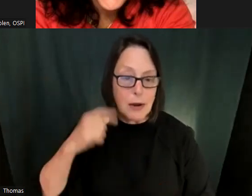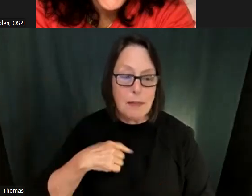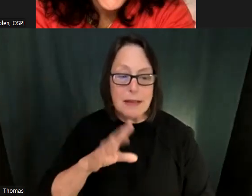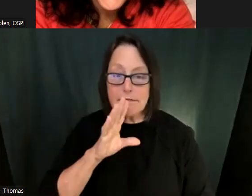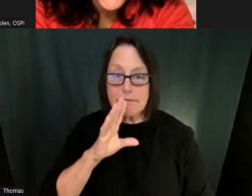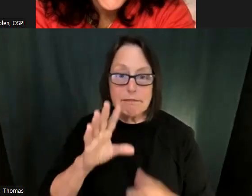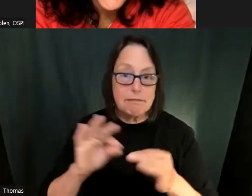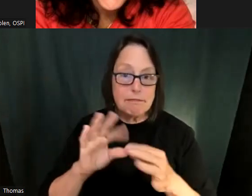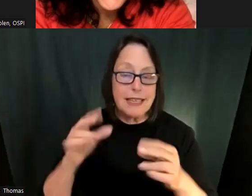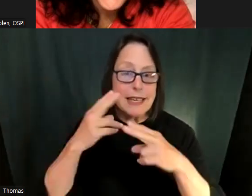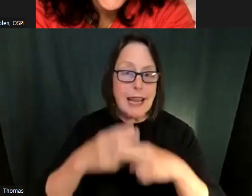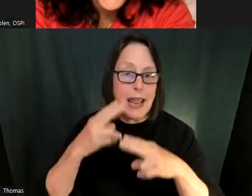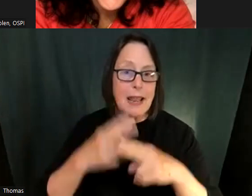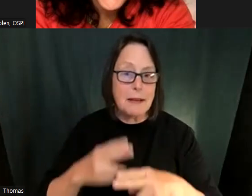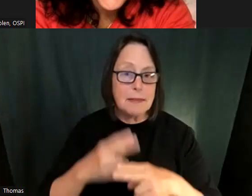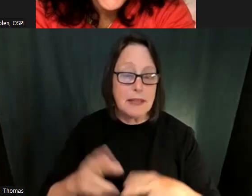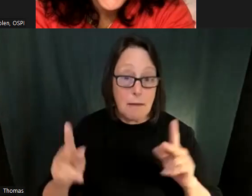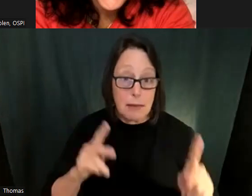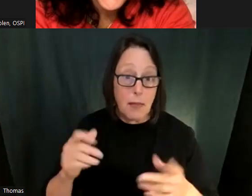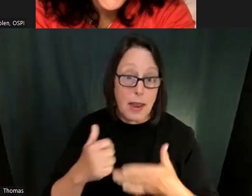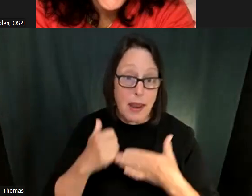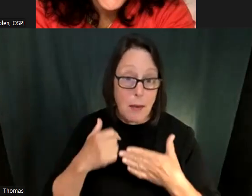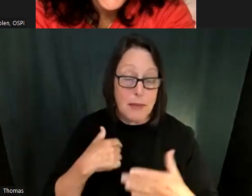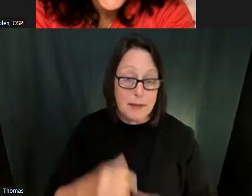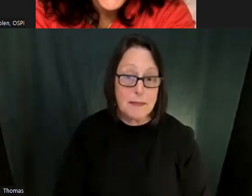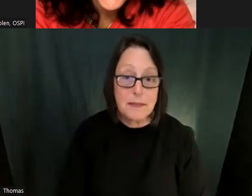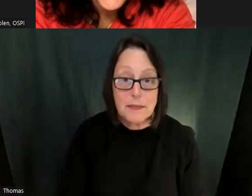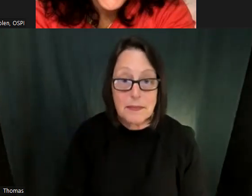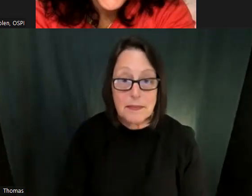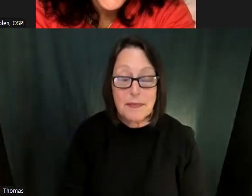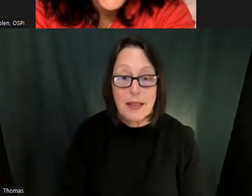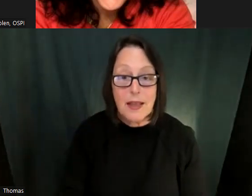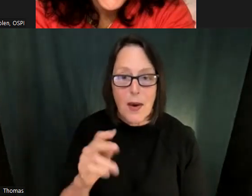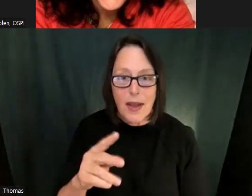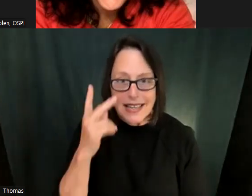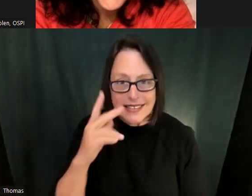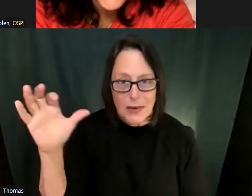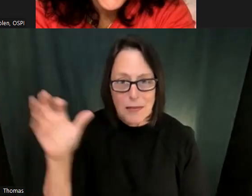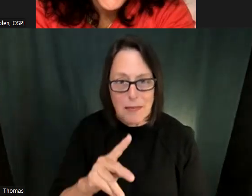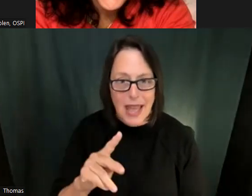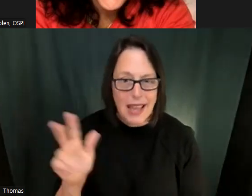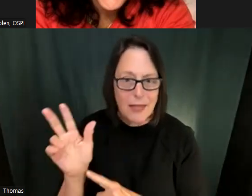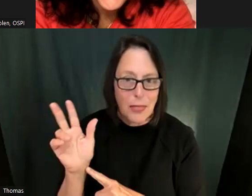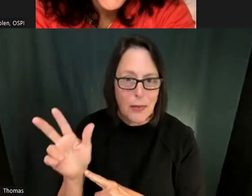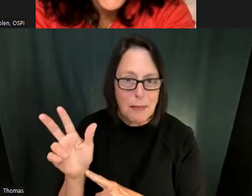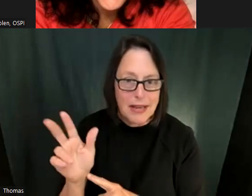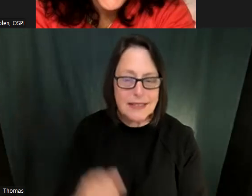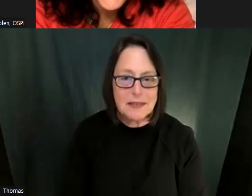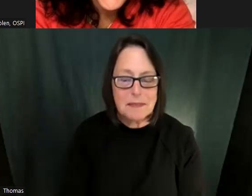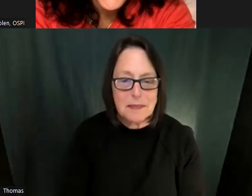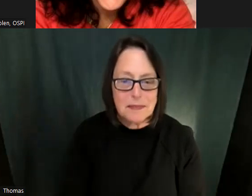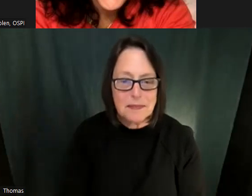So I'm gonna turn my screen off. You'll know it's time to re zoom, come back.